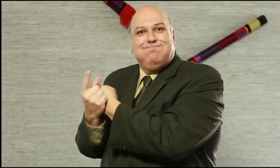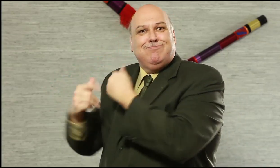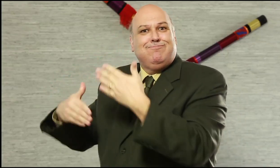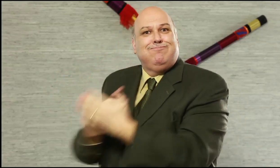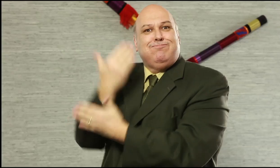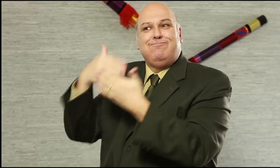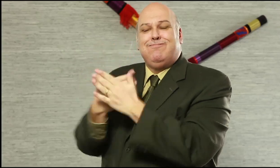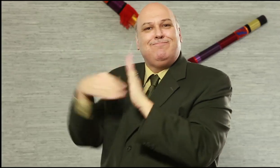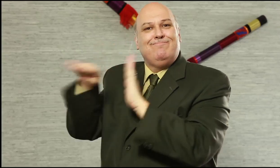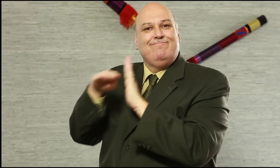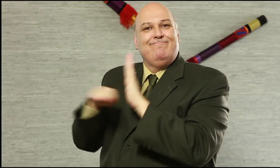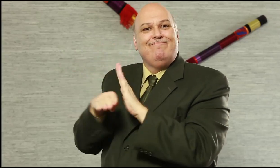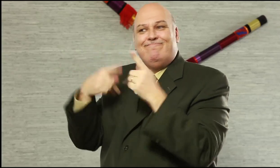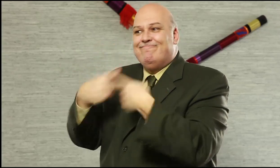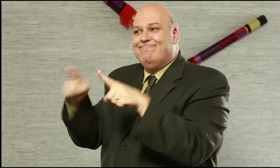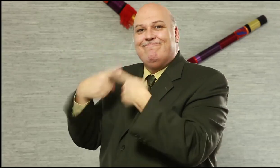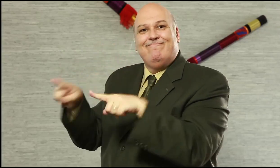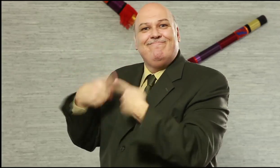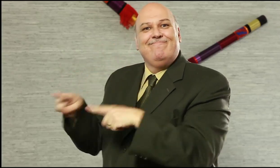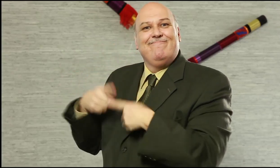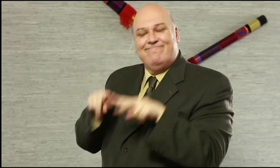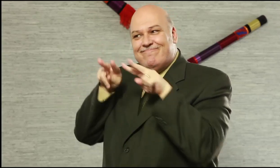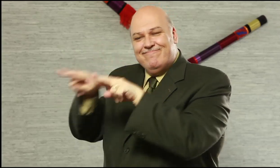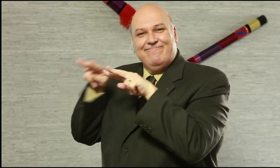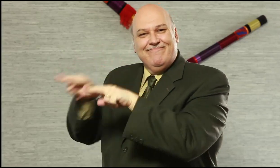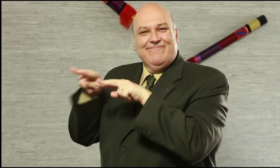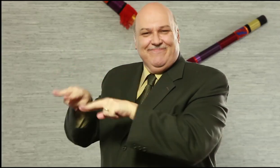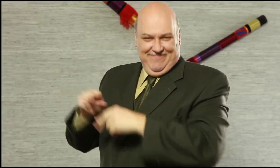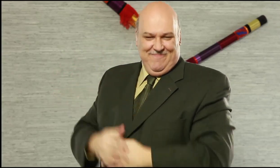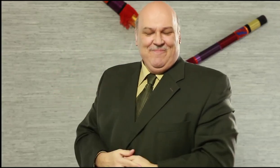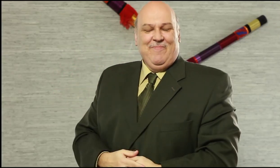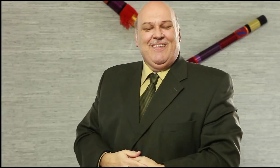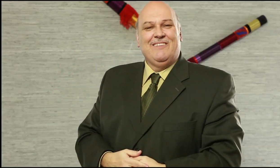sign up! We encourage you to sign up so we can keep connected!